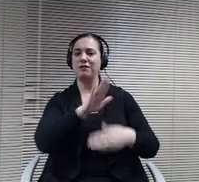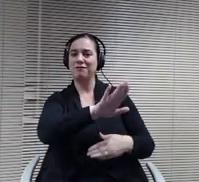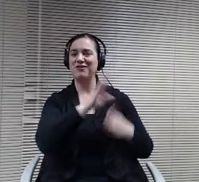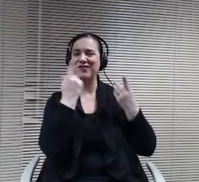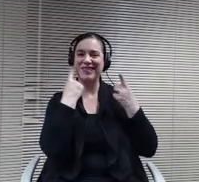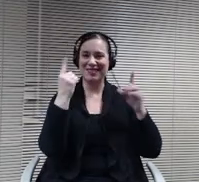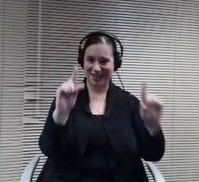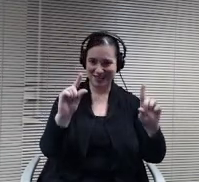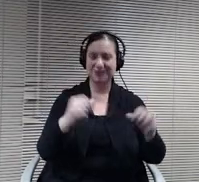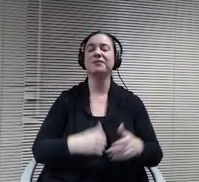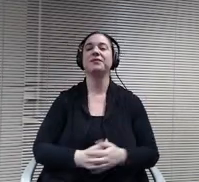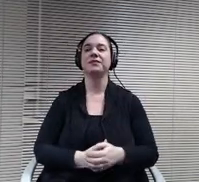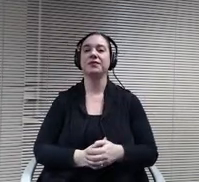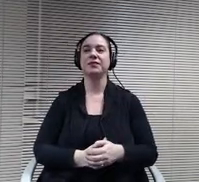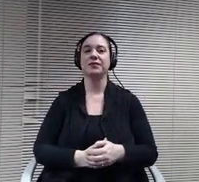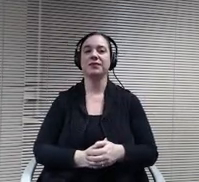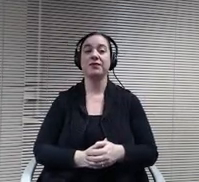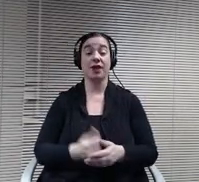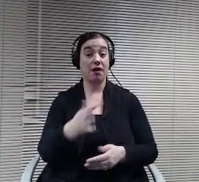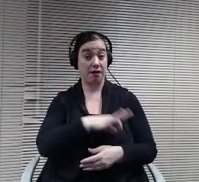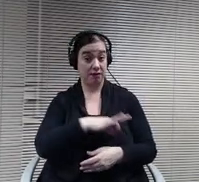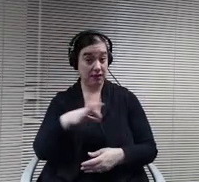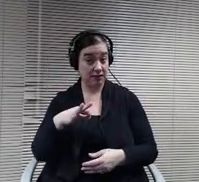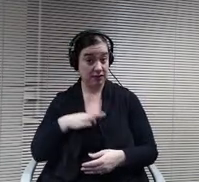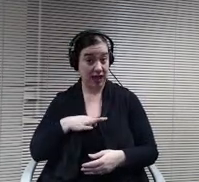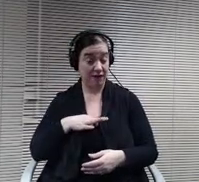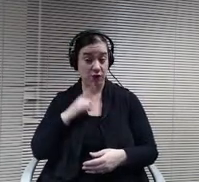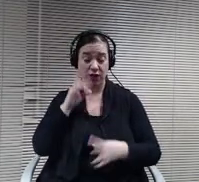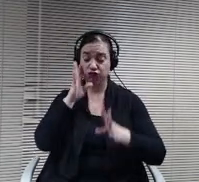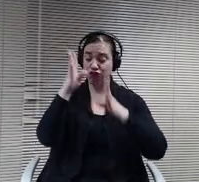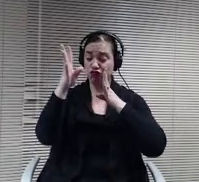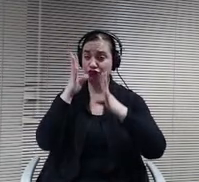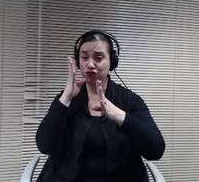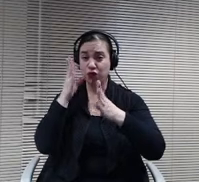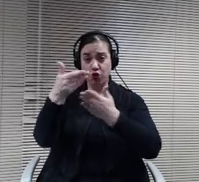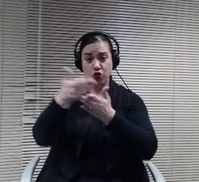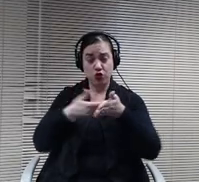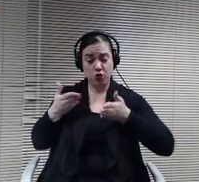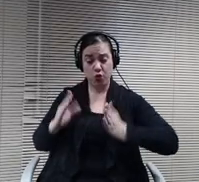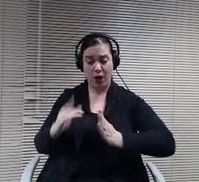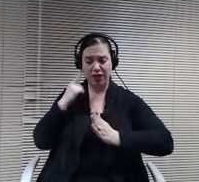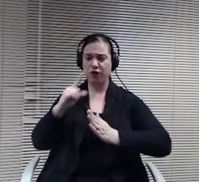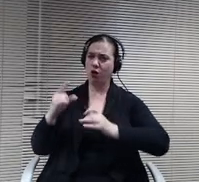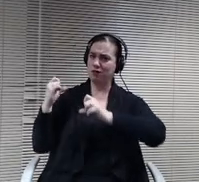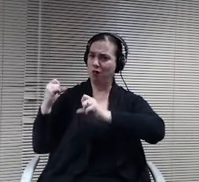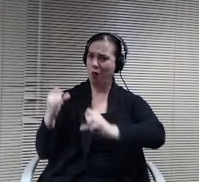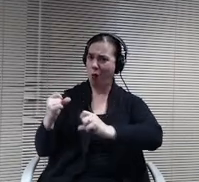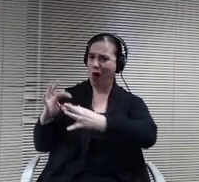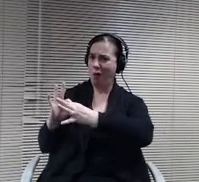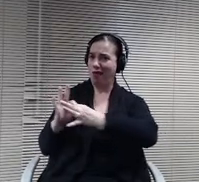The staff have really found new ways to establish those strong relationships and do it quickly and do it virtually. It's not